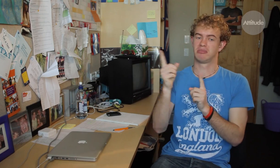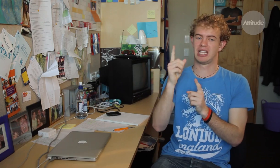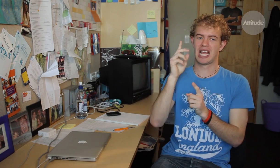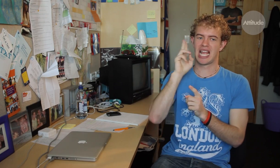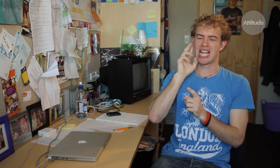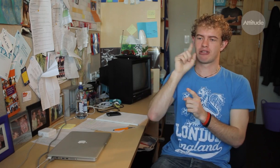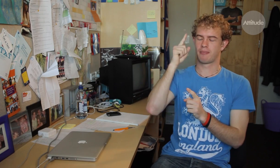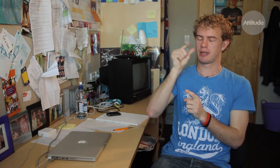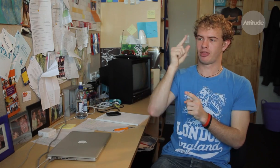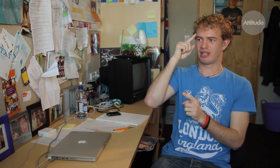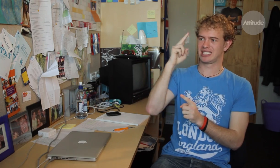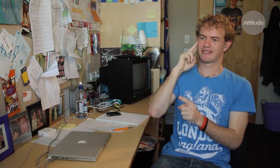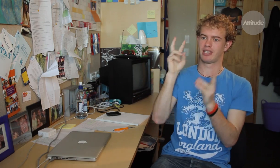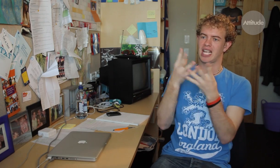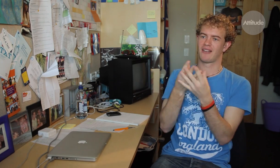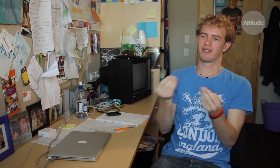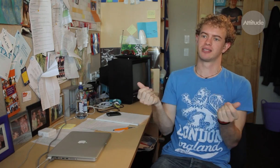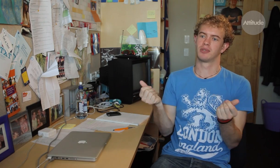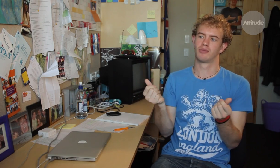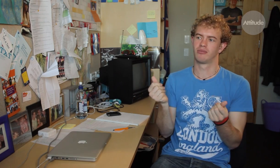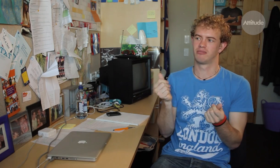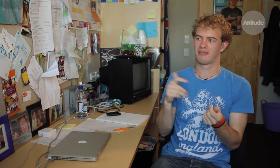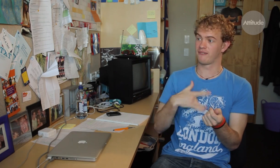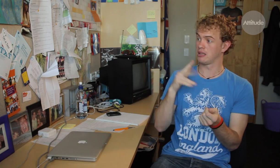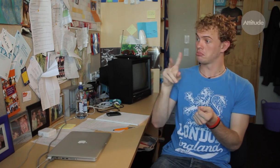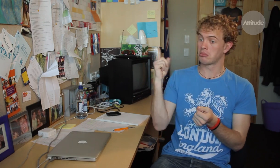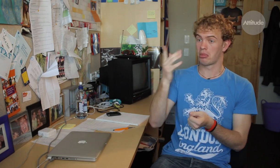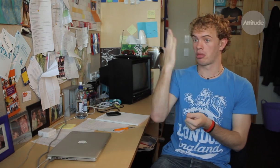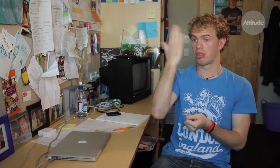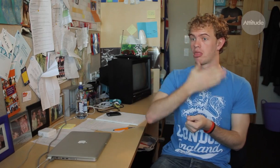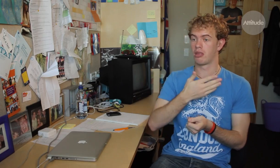know so little about deaf people. To hearing people the deaf community is an invisible group.